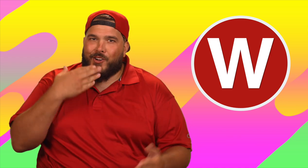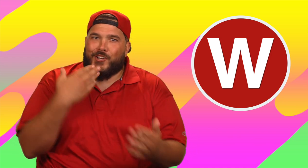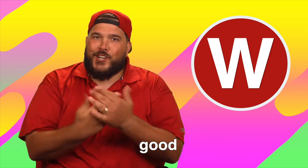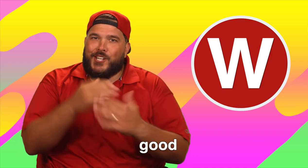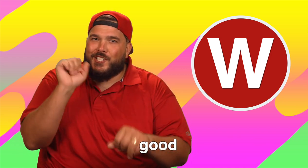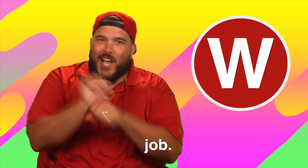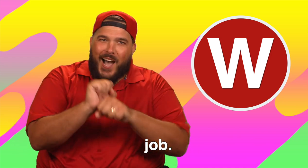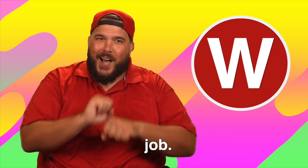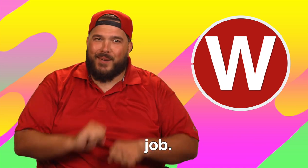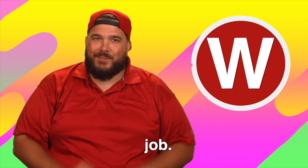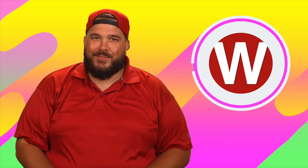good job.